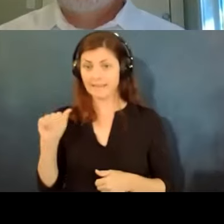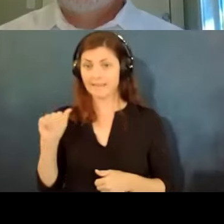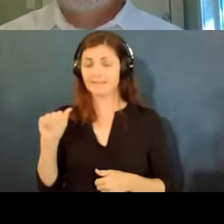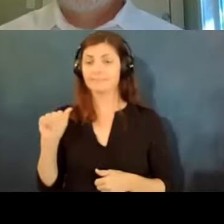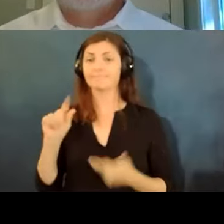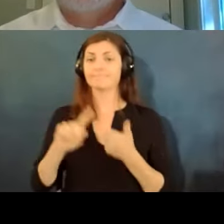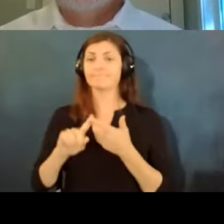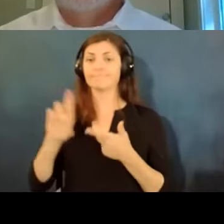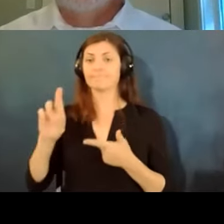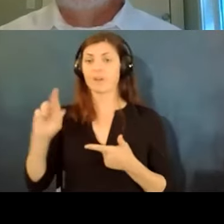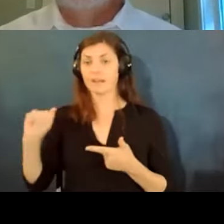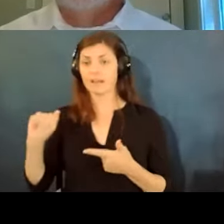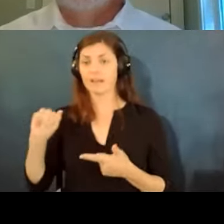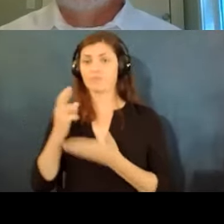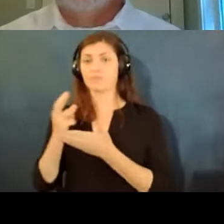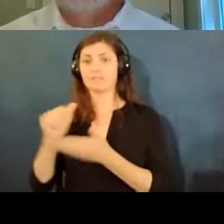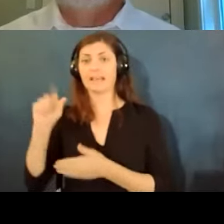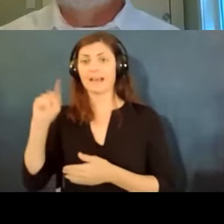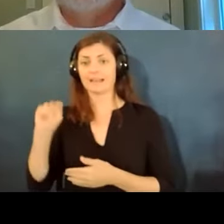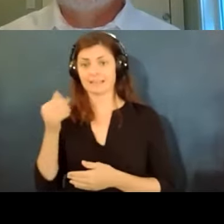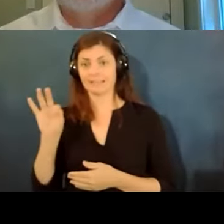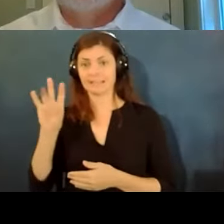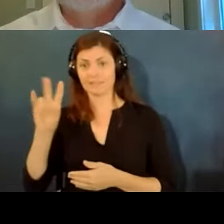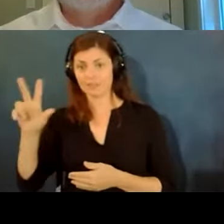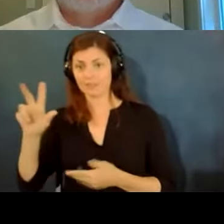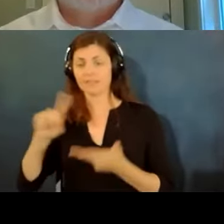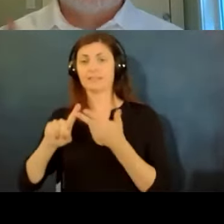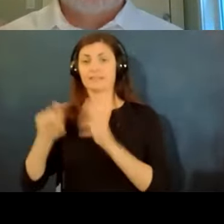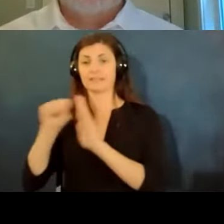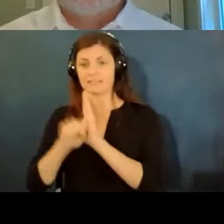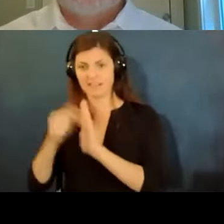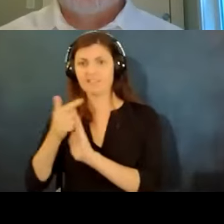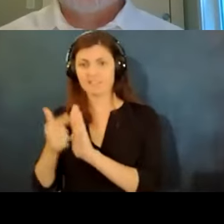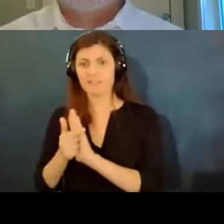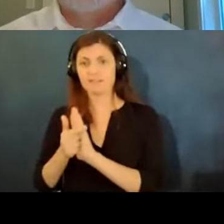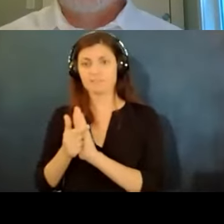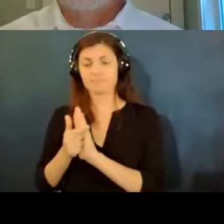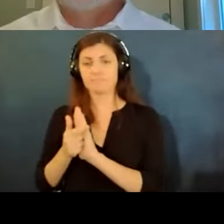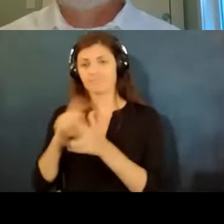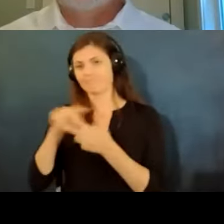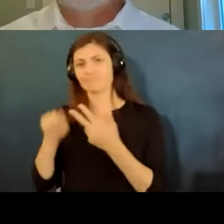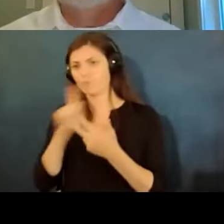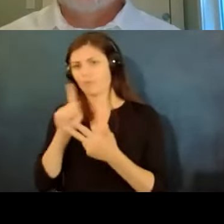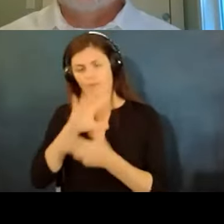the rehabilitation act of 1973 and state law and i generally are referring to all of those as the ada